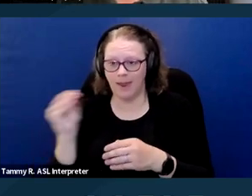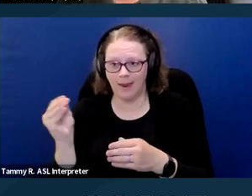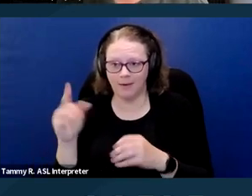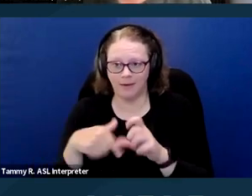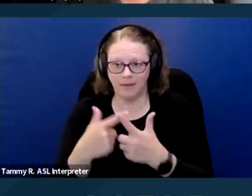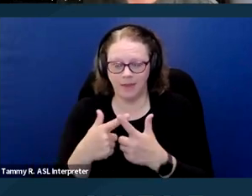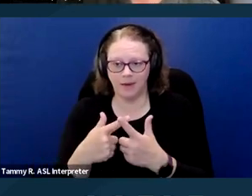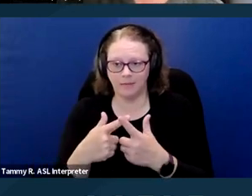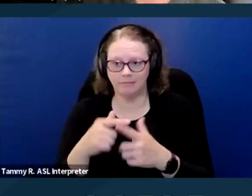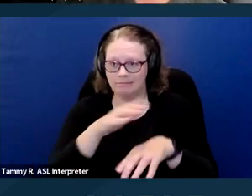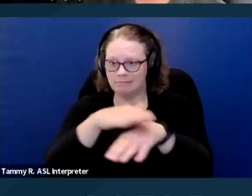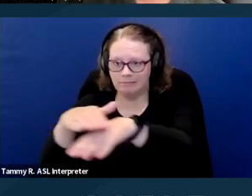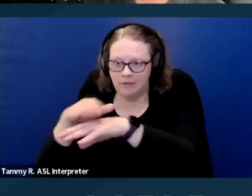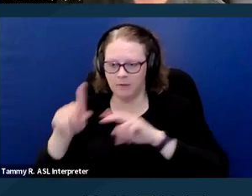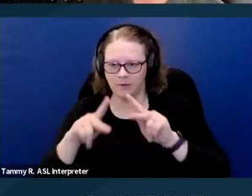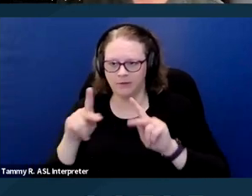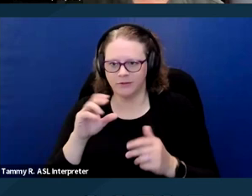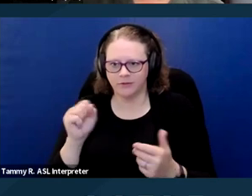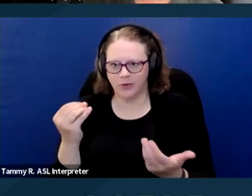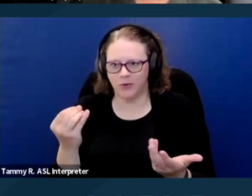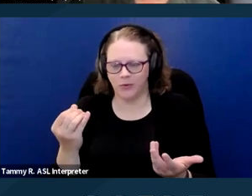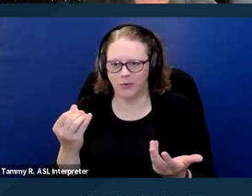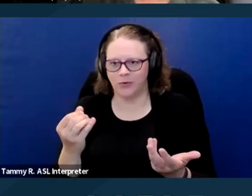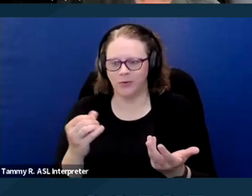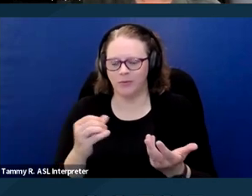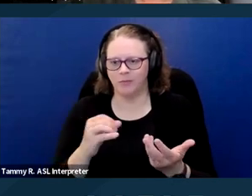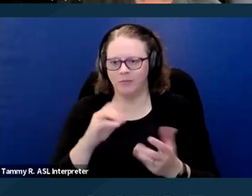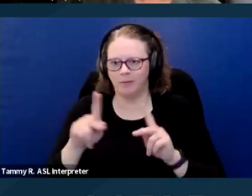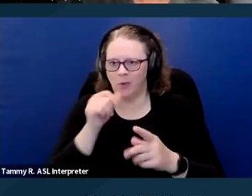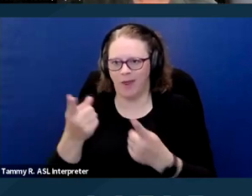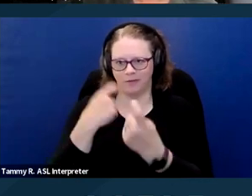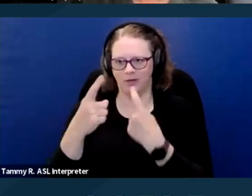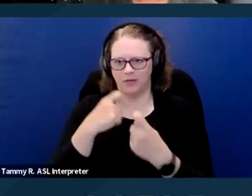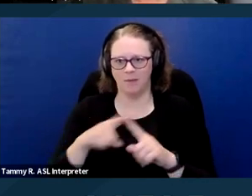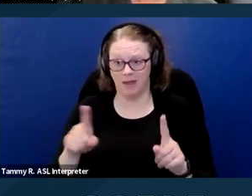of questions, but they really have no legal import. Next slide please.